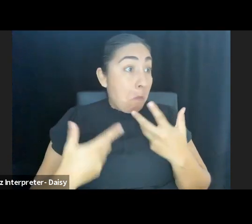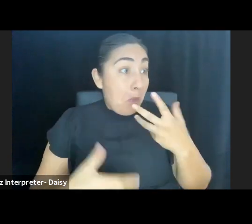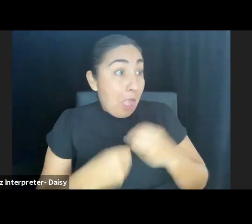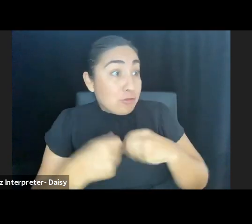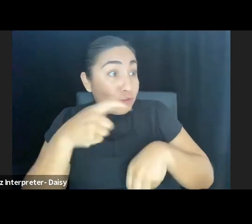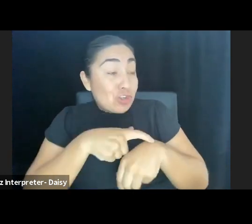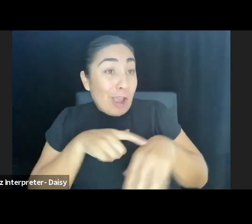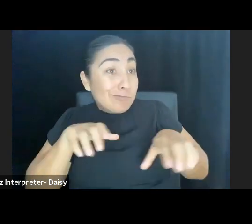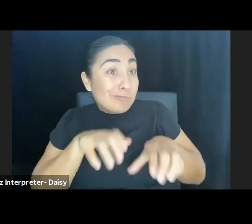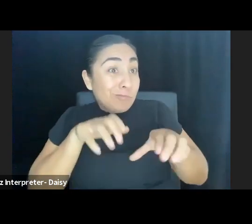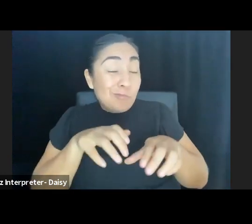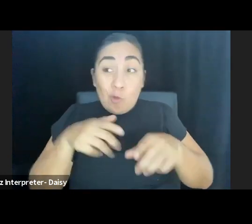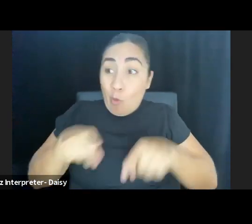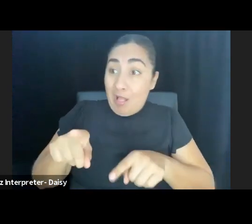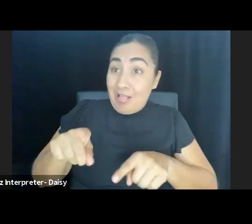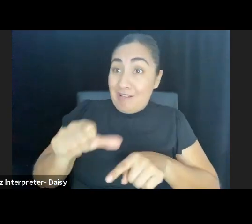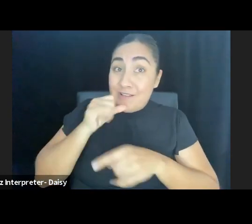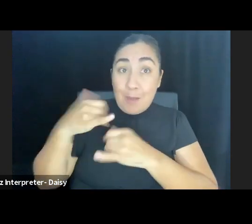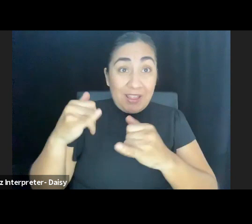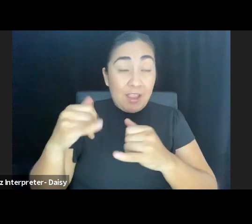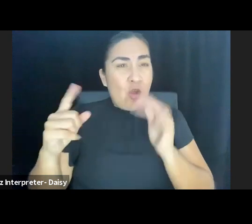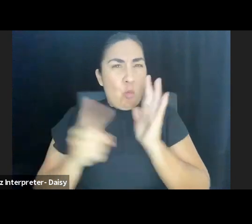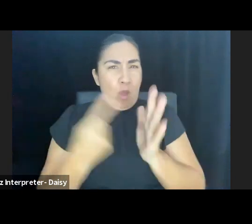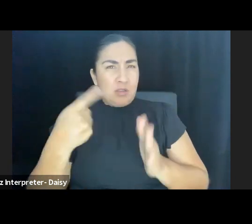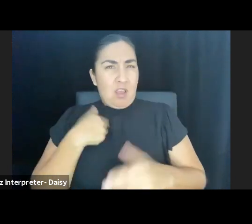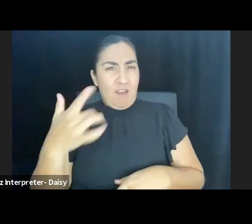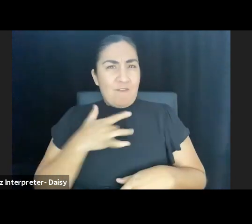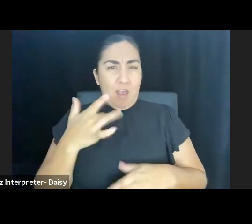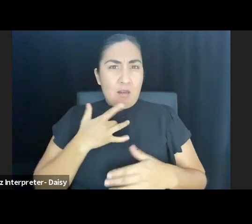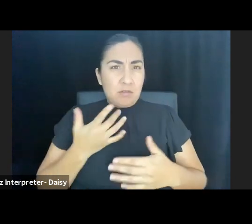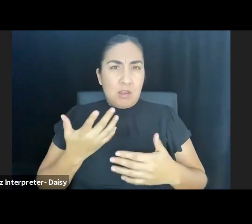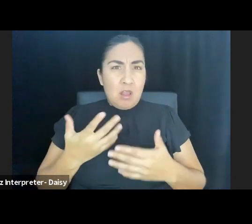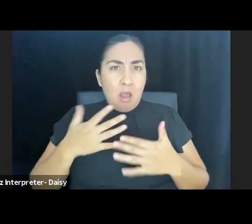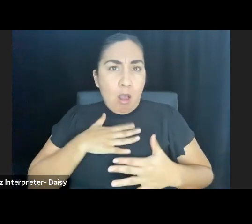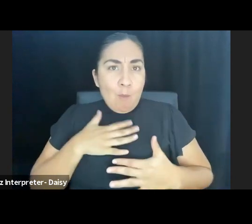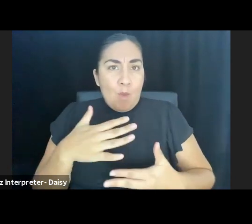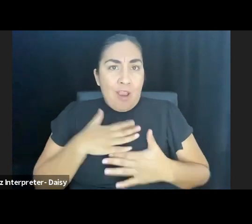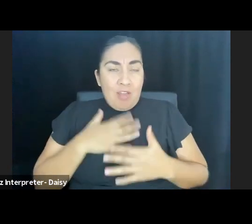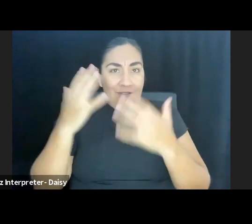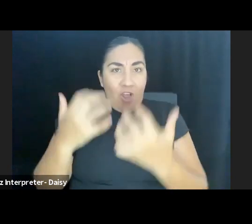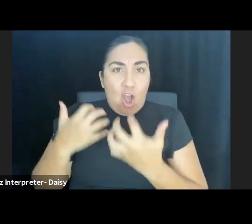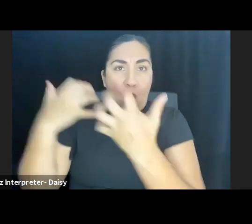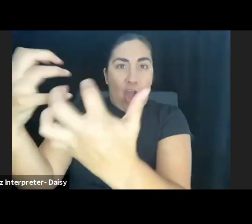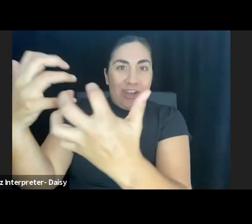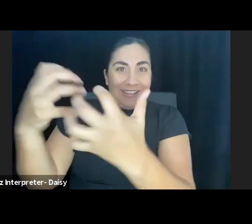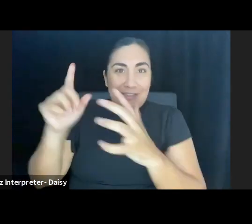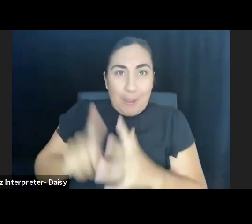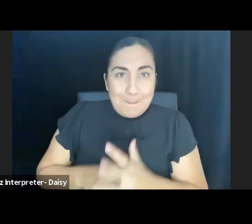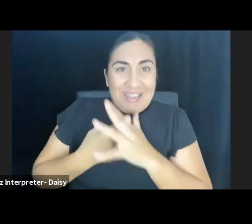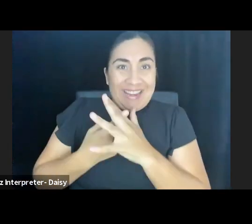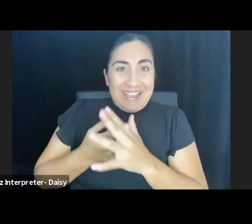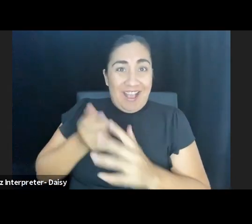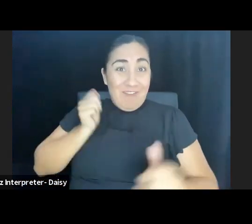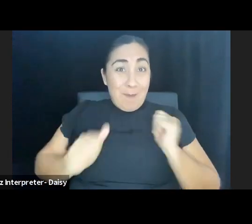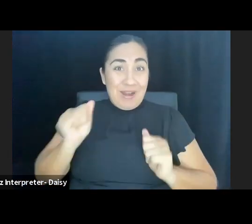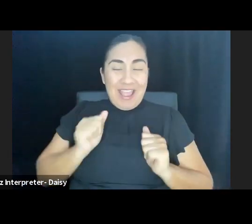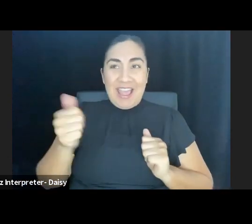Once I felt the collective breath of an audience taking in the beginning of a play, I was hooked. And when you fast-forward a few years